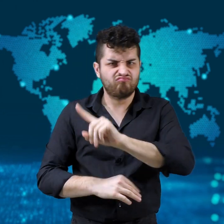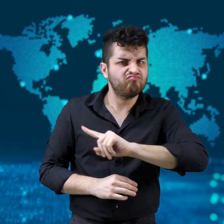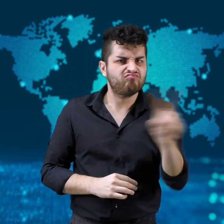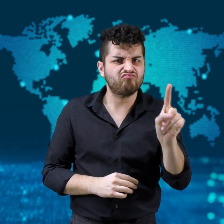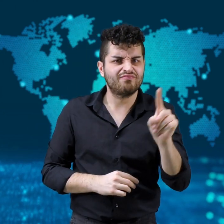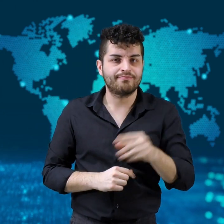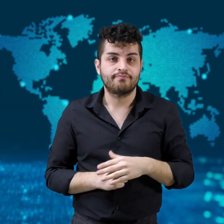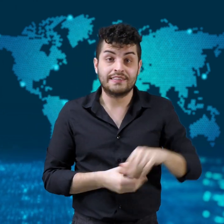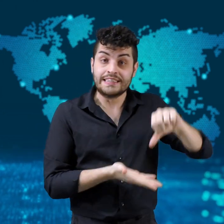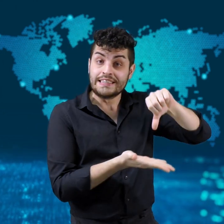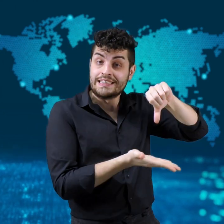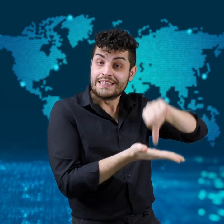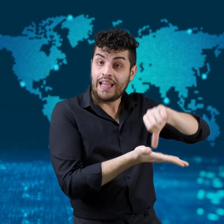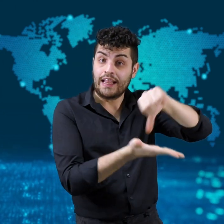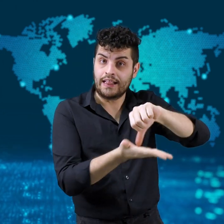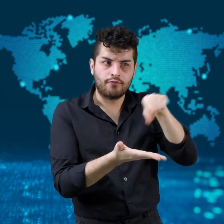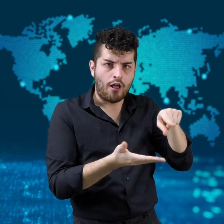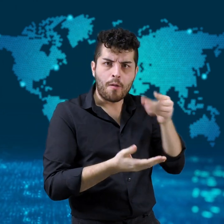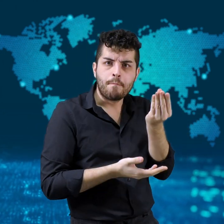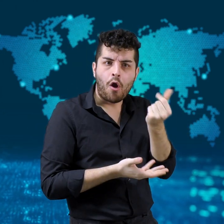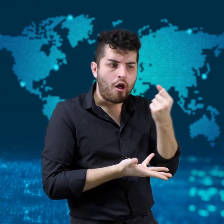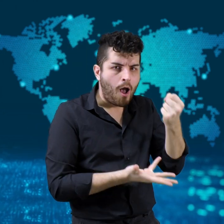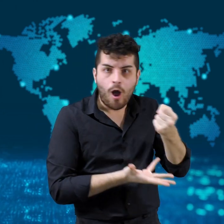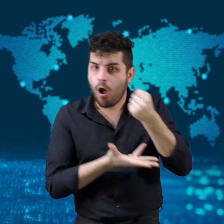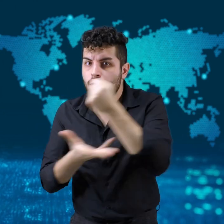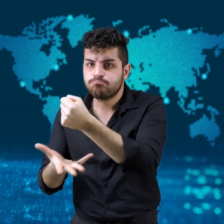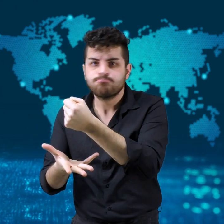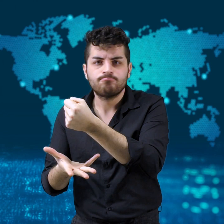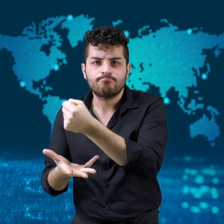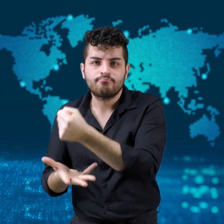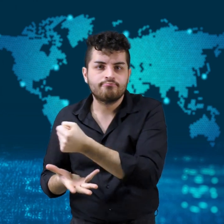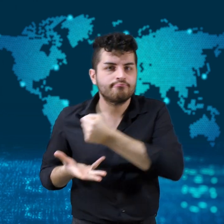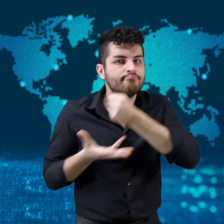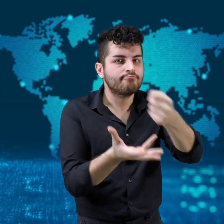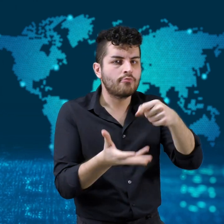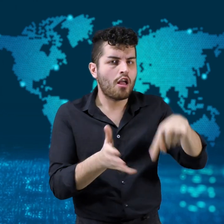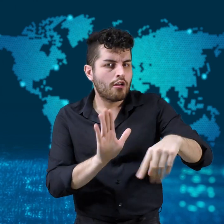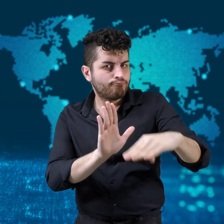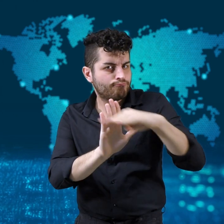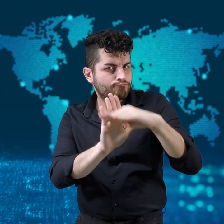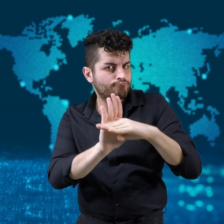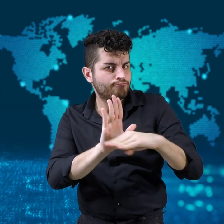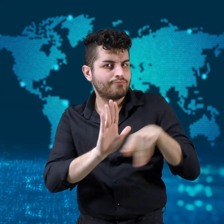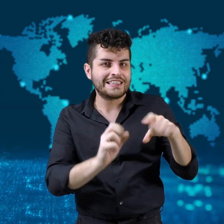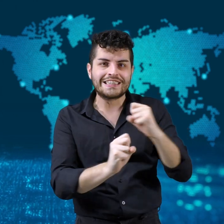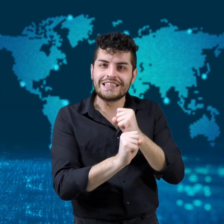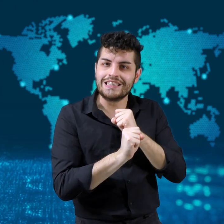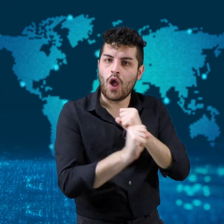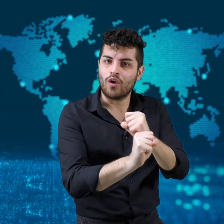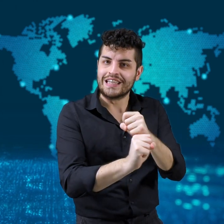Cities diverted money to public safety programs,